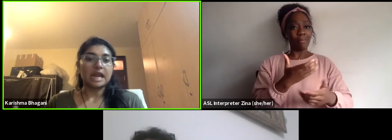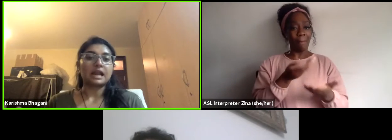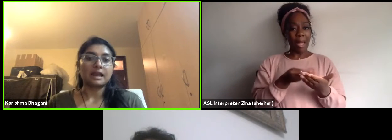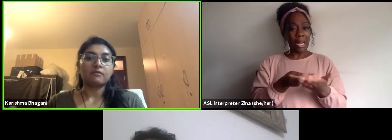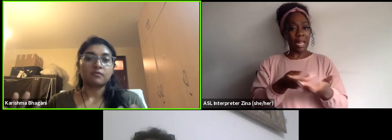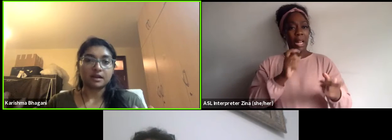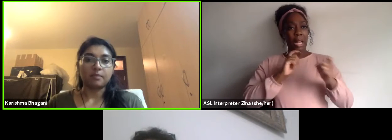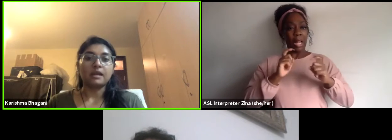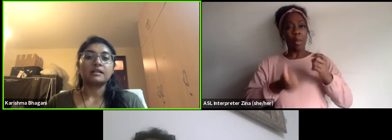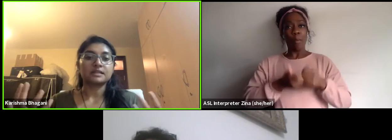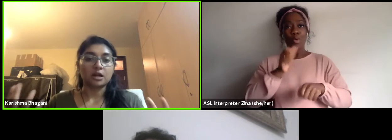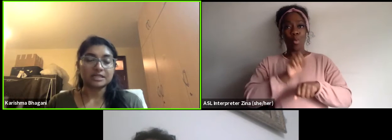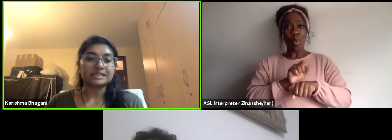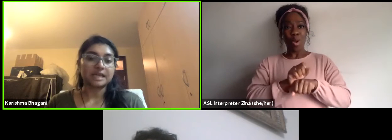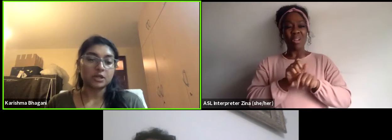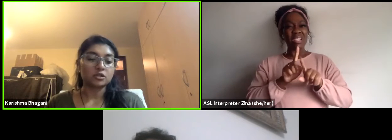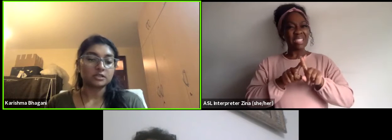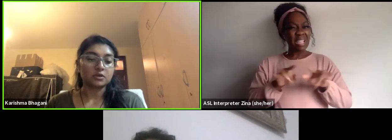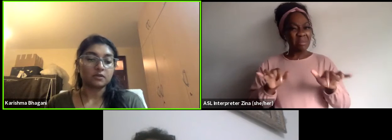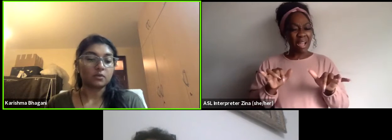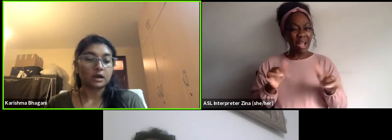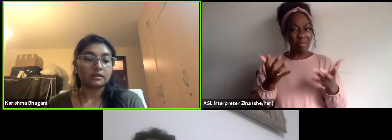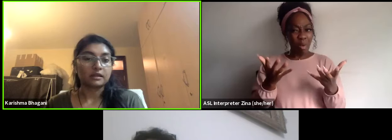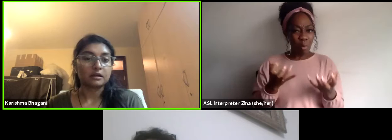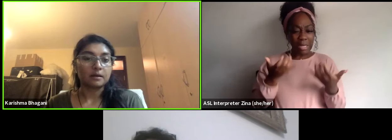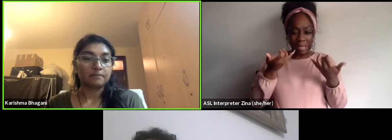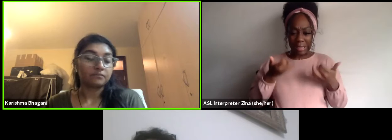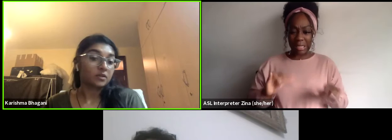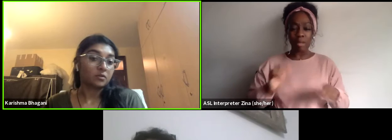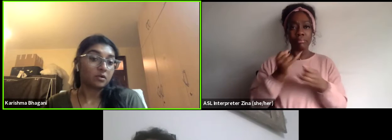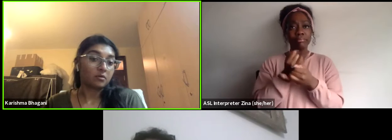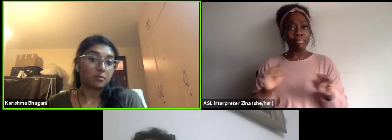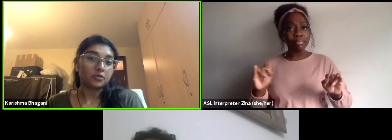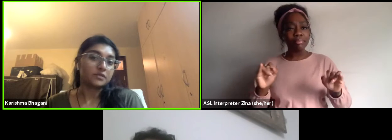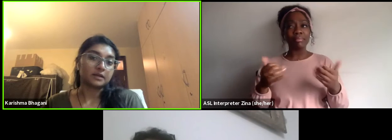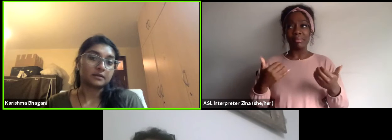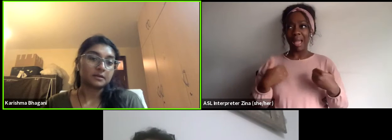of independence and artistic agency over the work that we're producing?